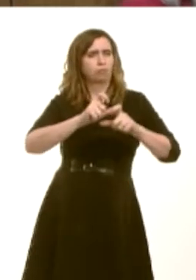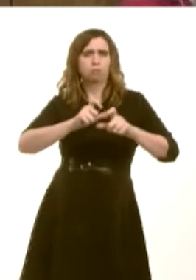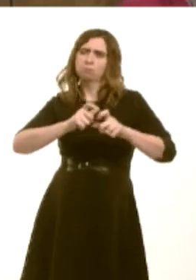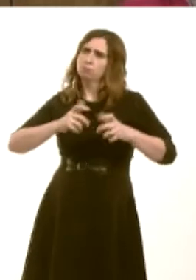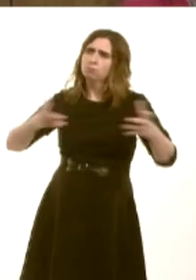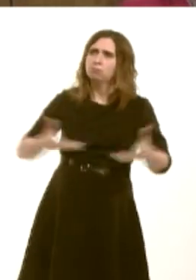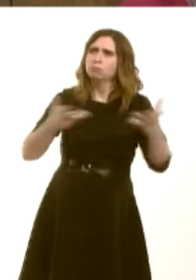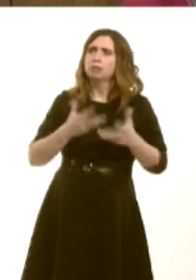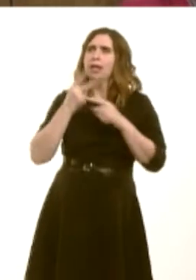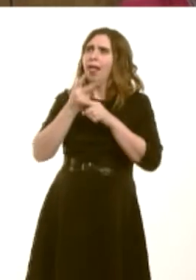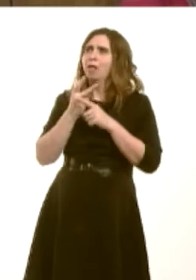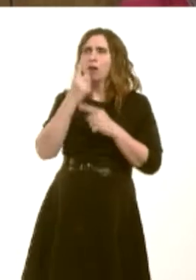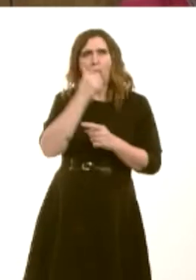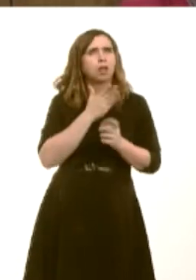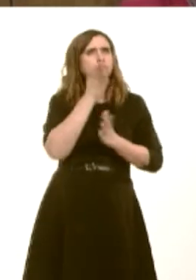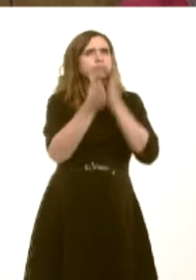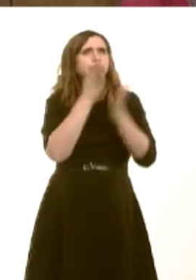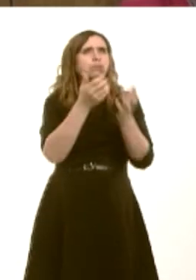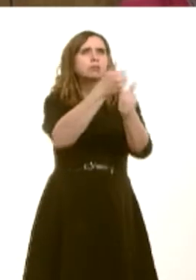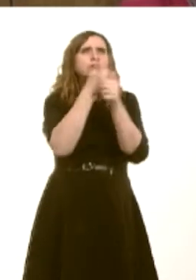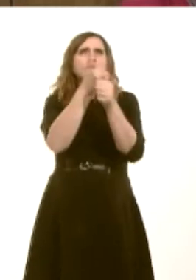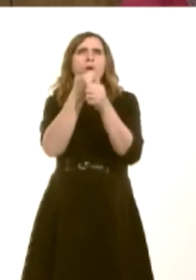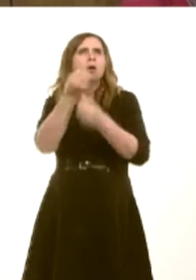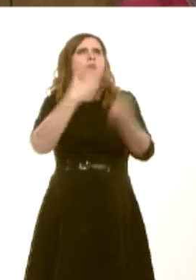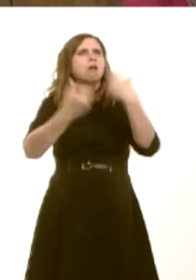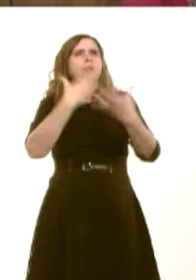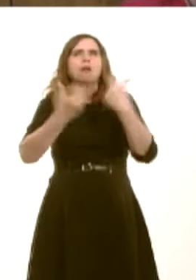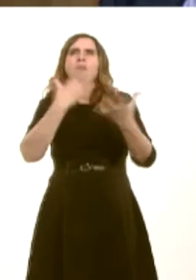the support and information they need to maintain their own health and wellbeing?